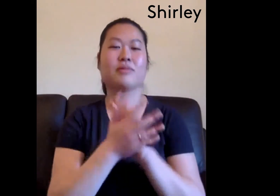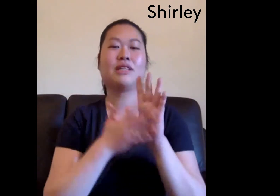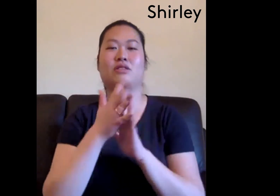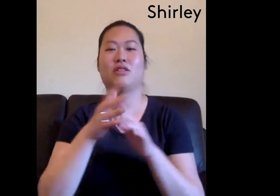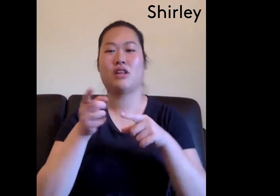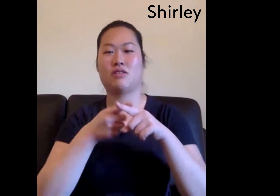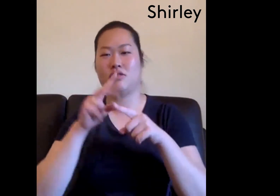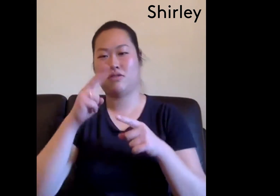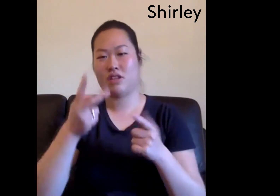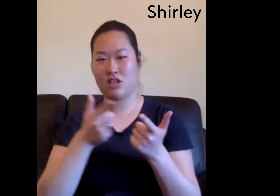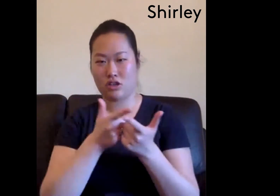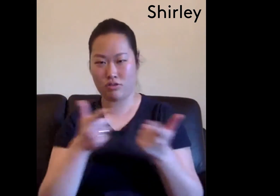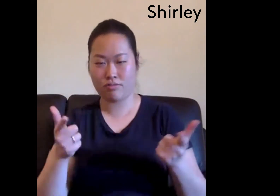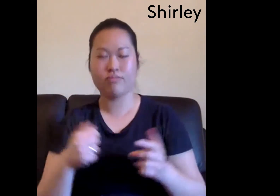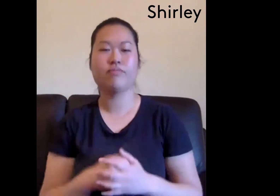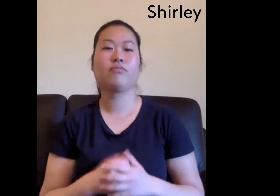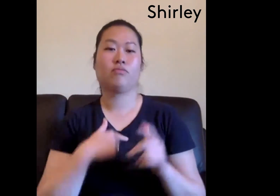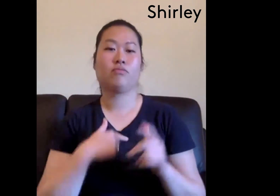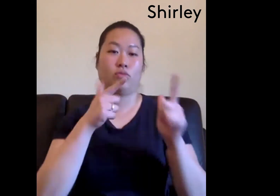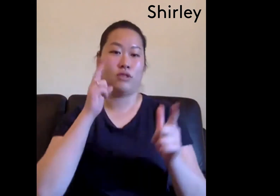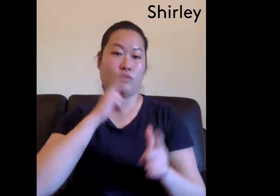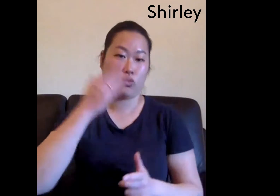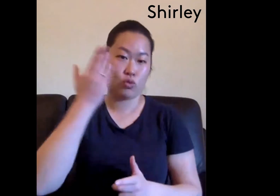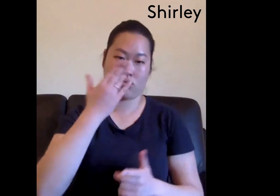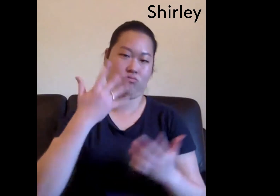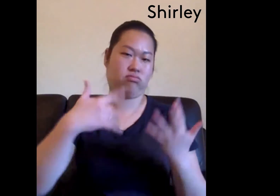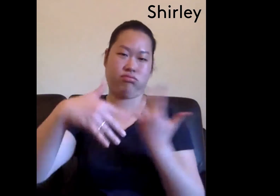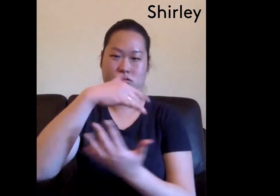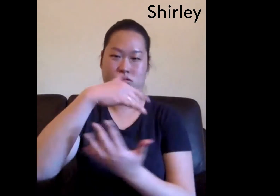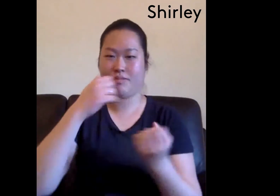And I'm a native. Auslan user so English to me is a second language.